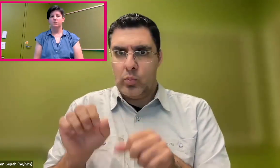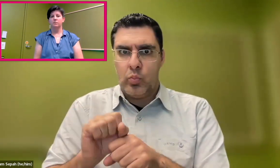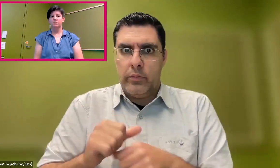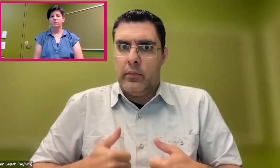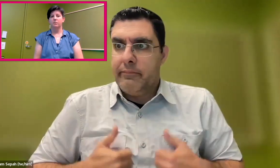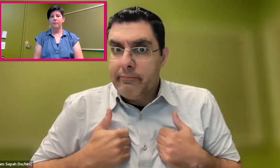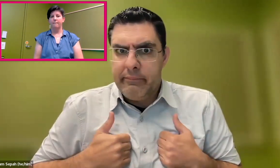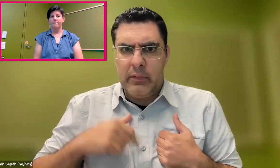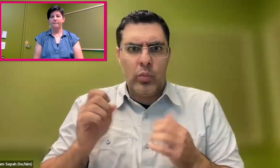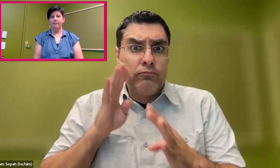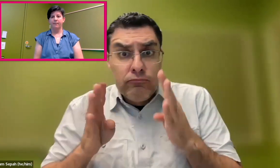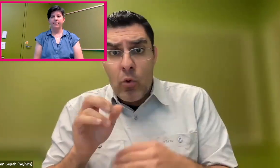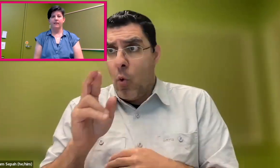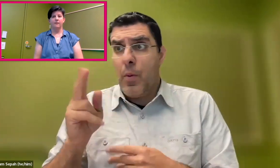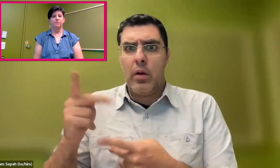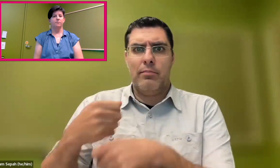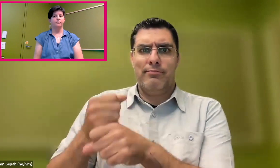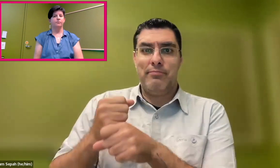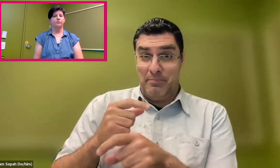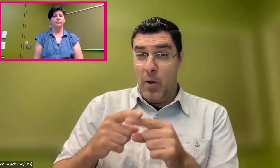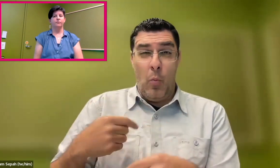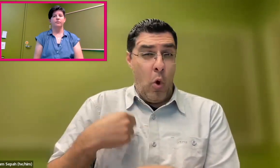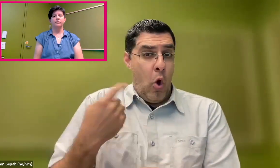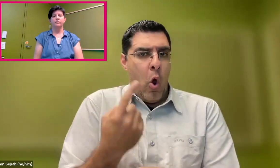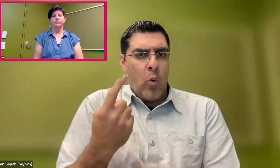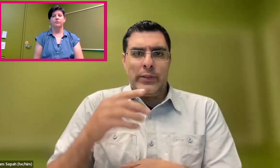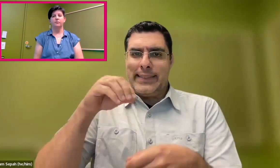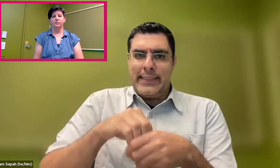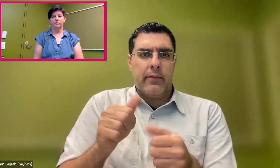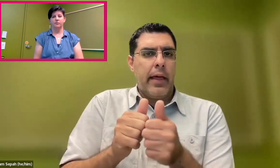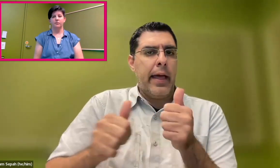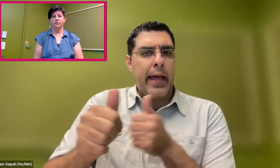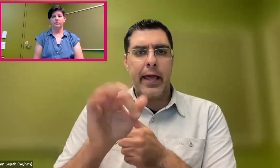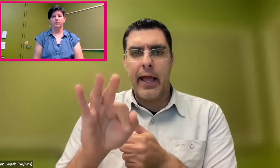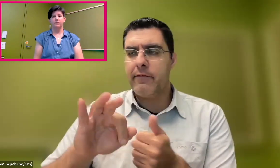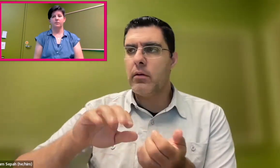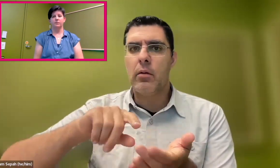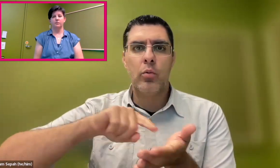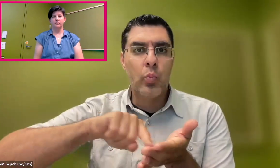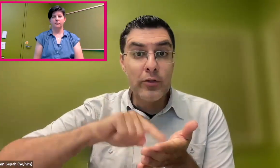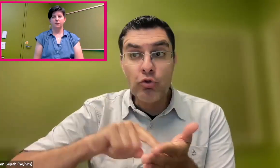somebody who's inventing something to make something more accessible to them, something like that.